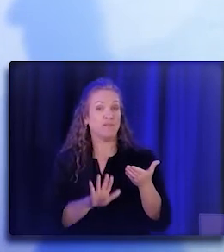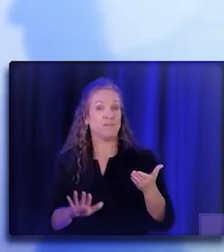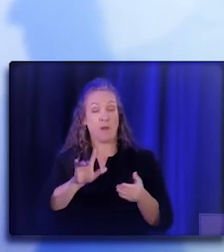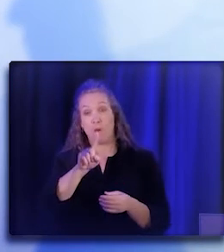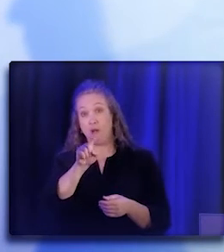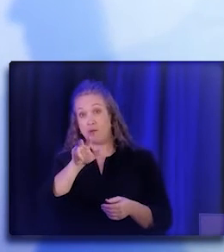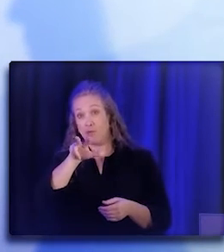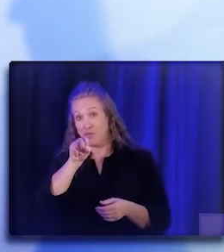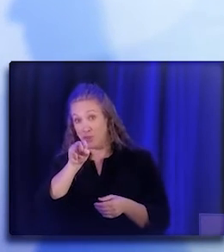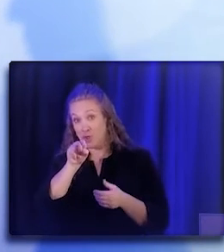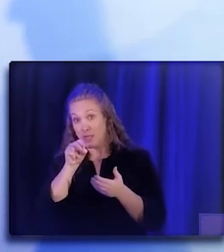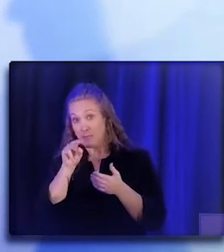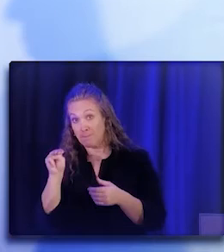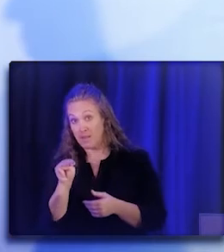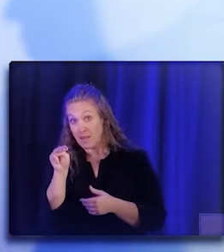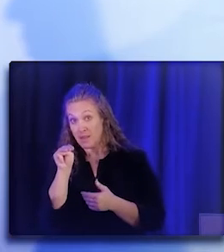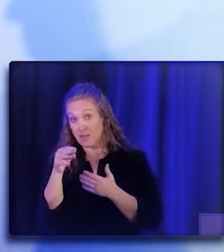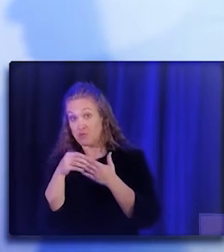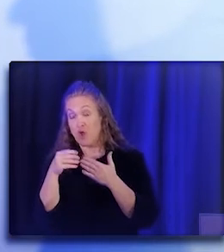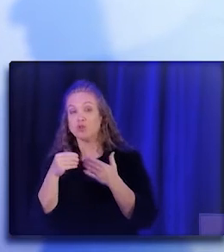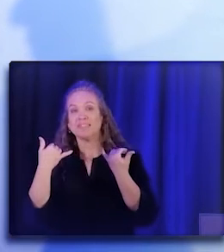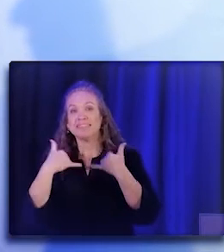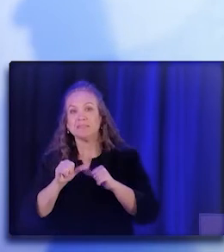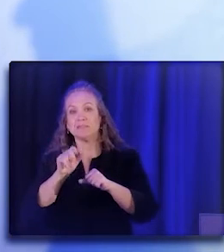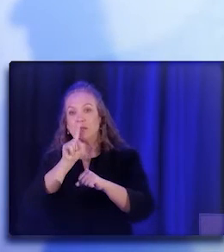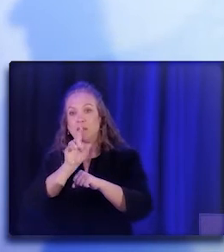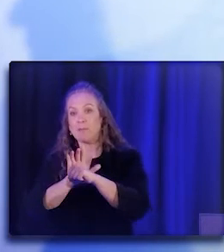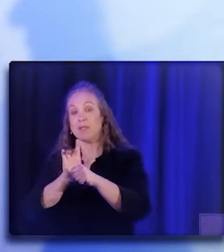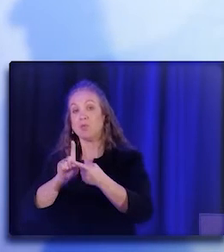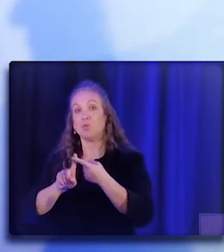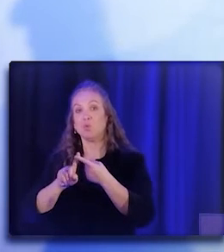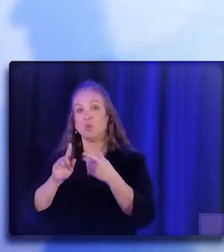is still committed to the community health worker sector.